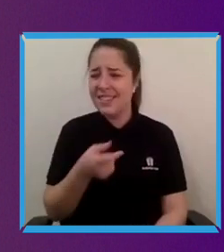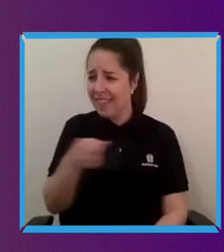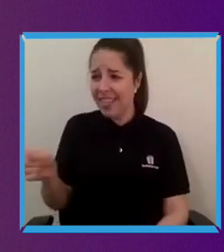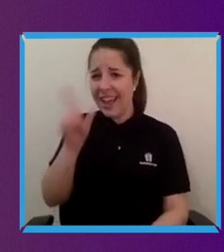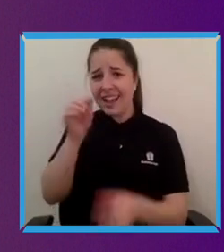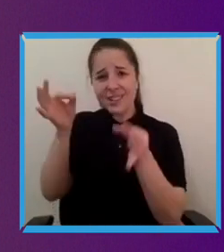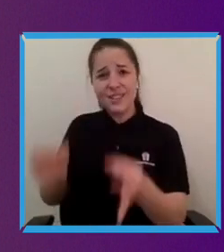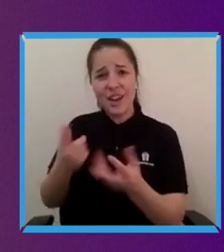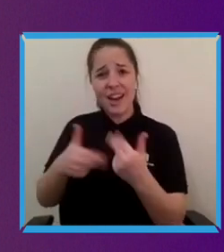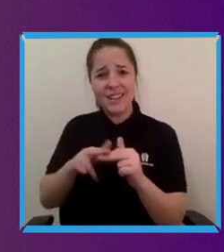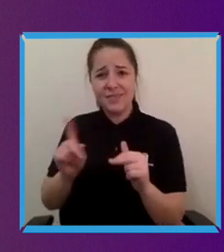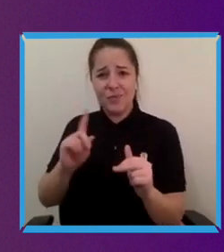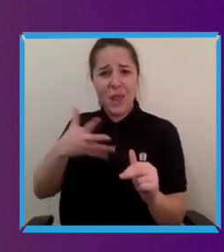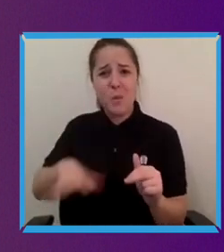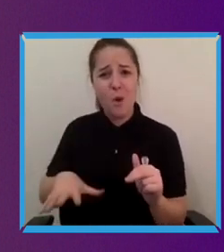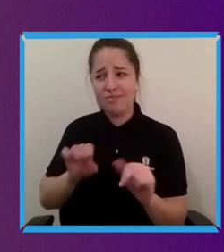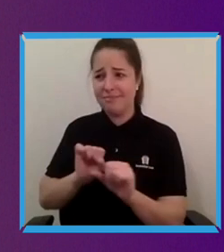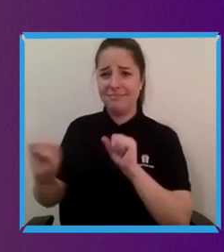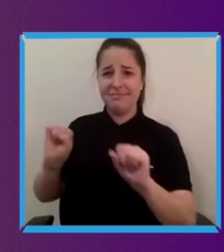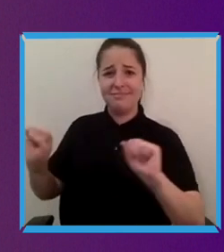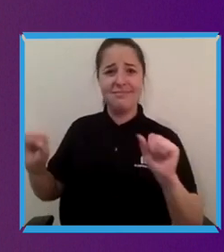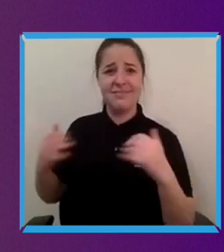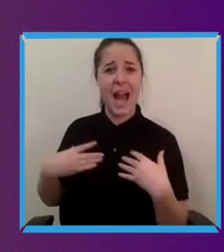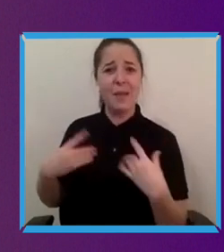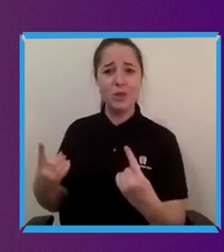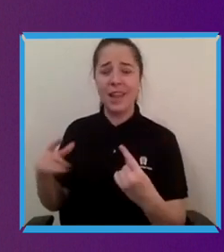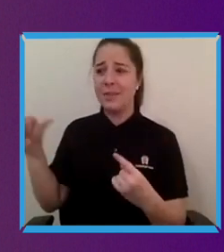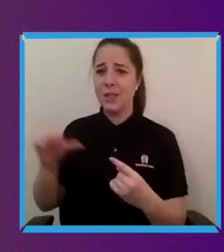be using to be as as good-looking and as